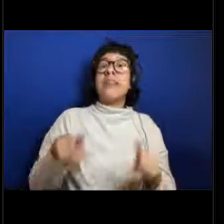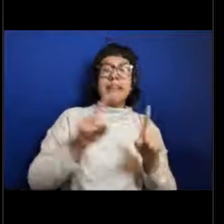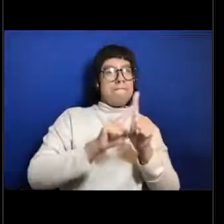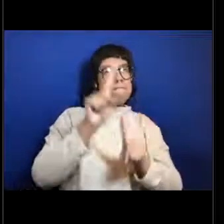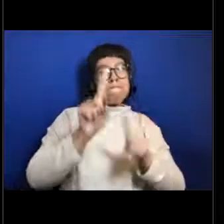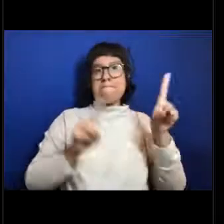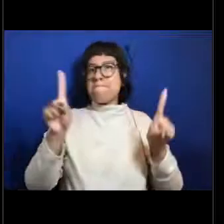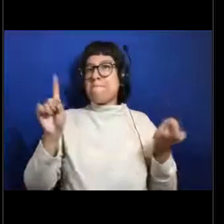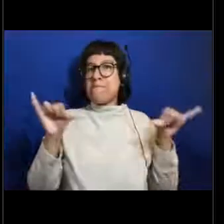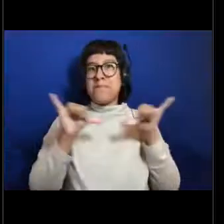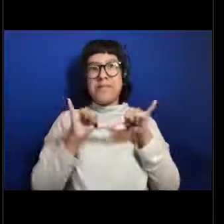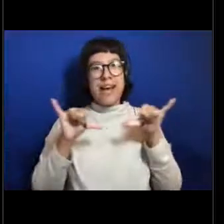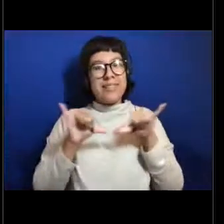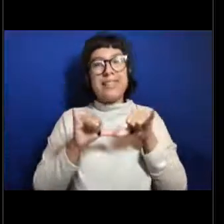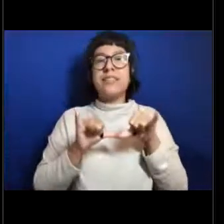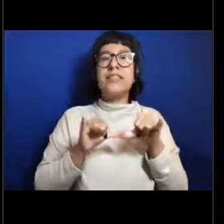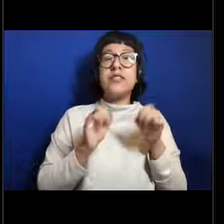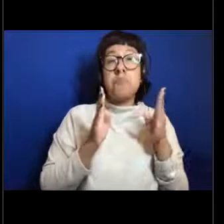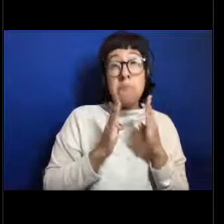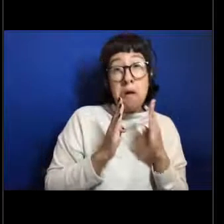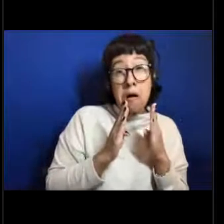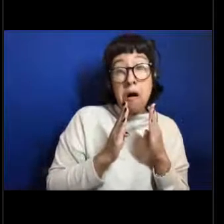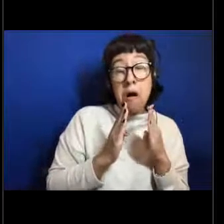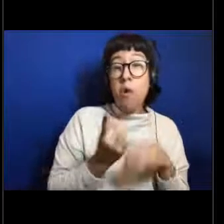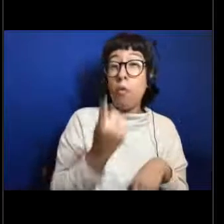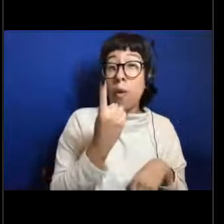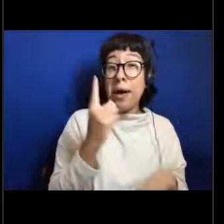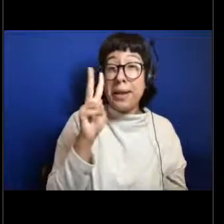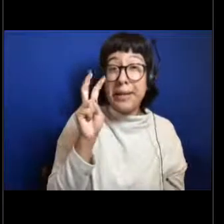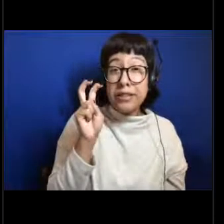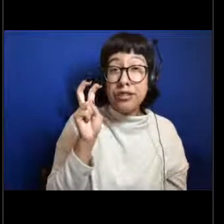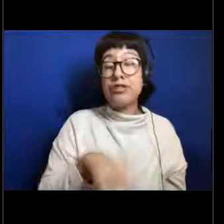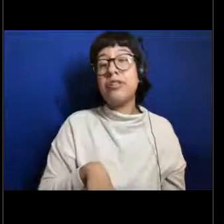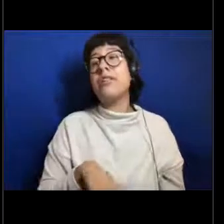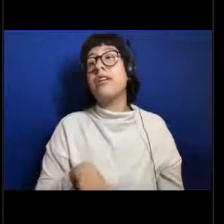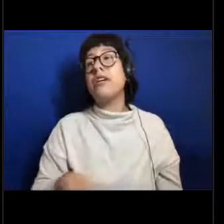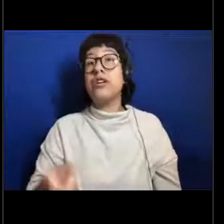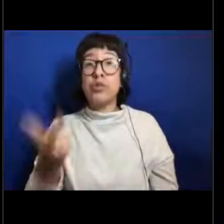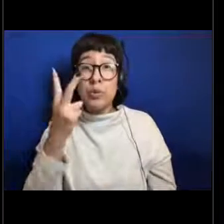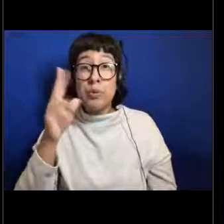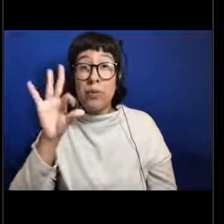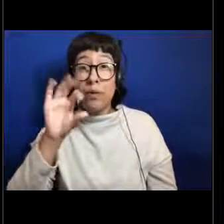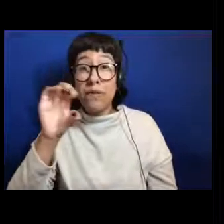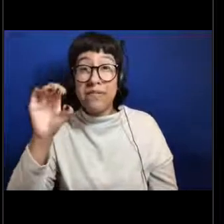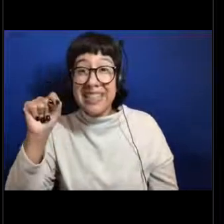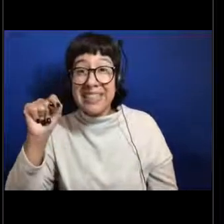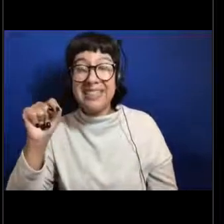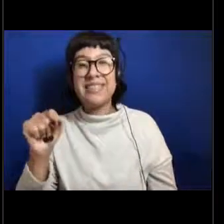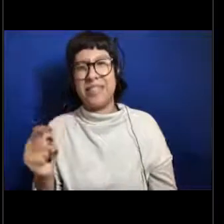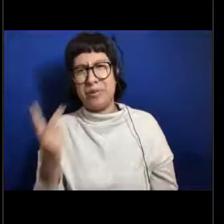They can be smaller than an inch to over two feet and the deep sea, we a lot of times see these big ones